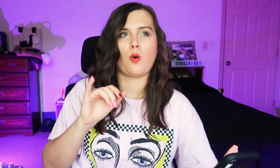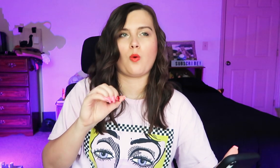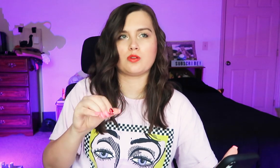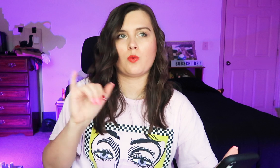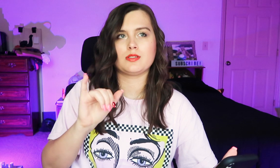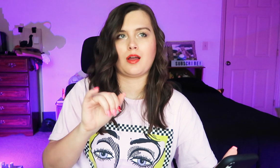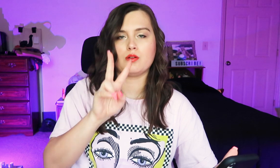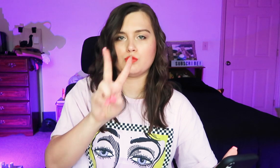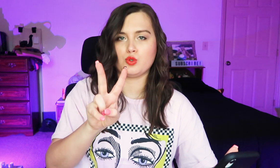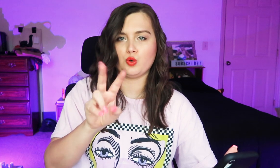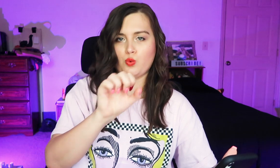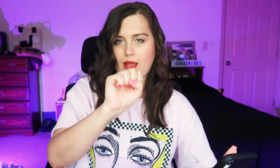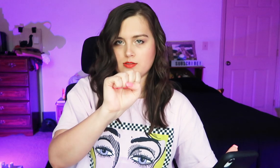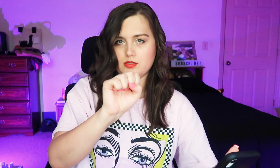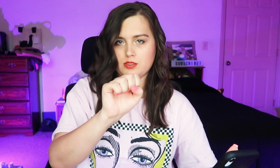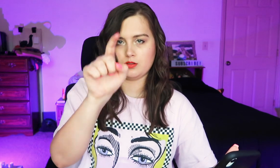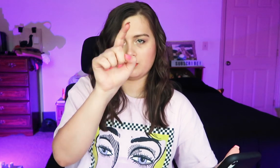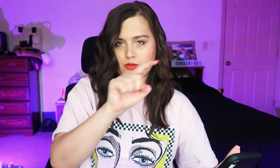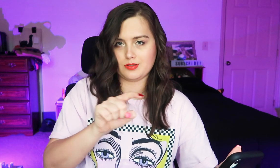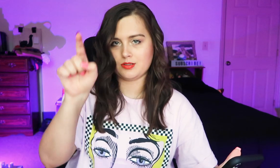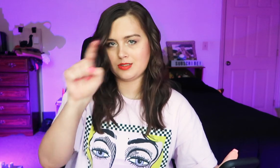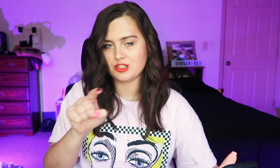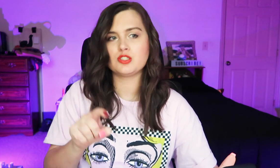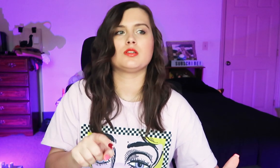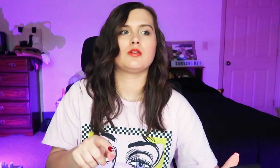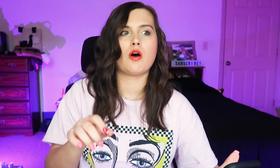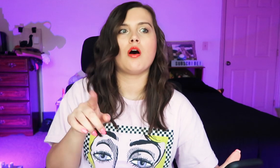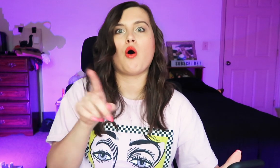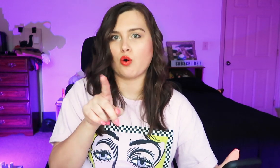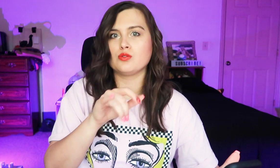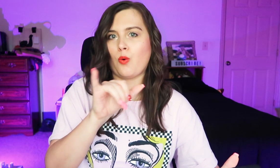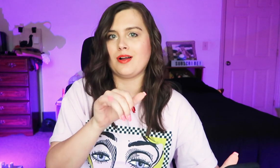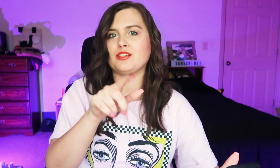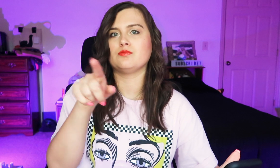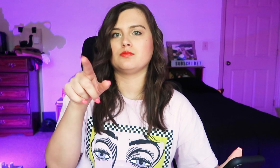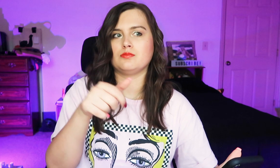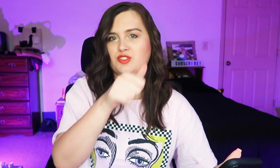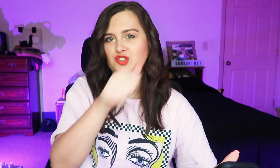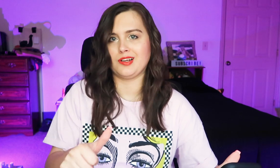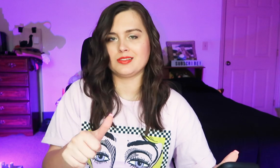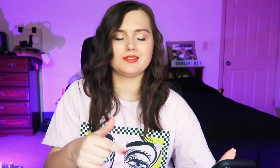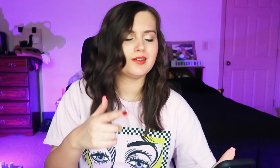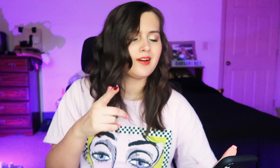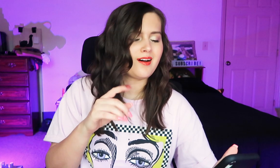So that's two S's together. So "Scheisse" for example.